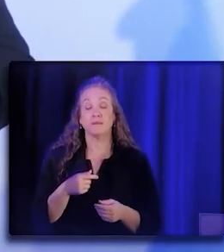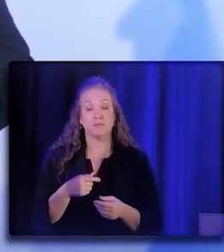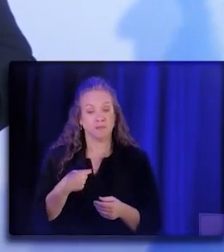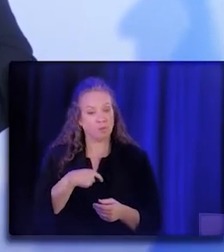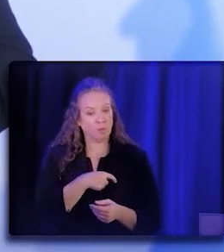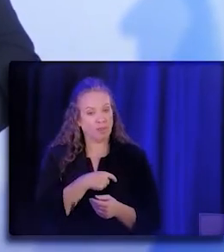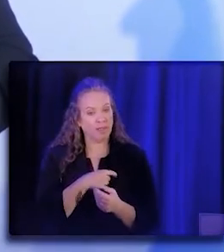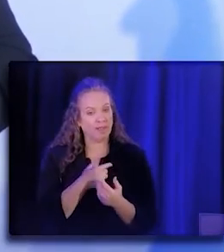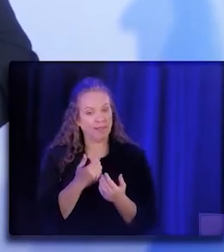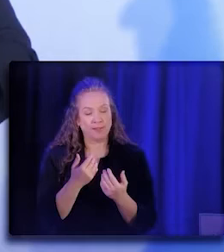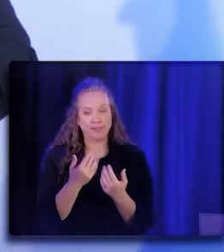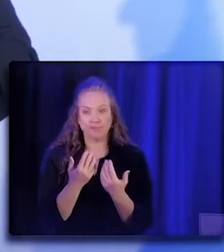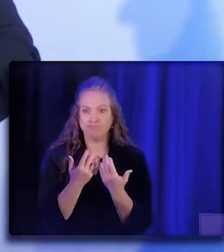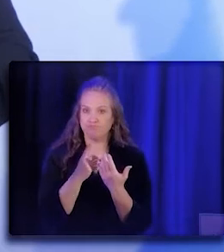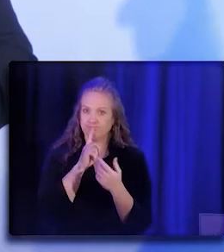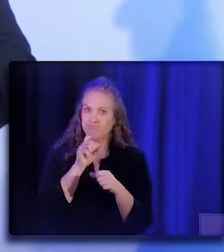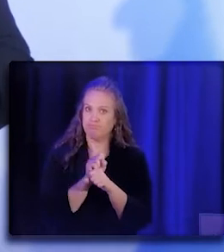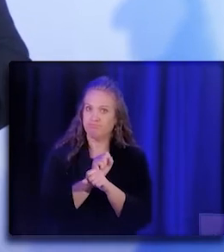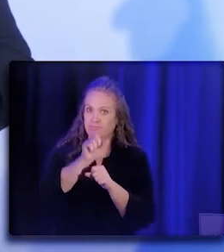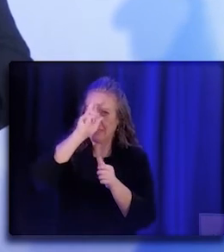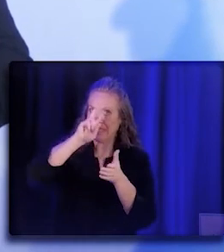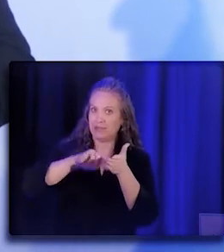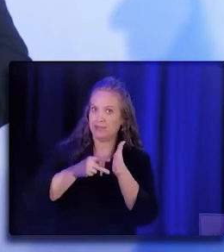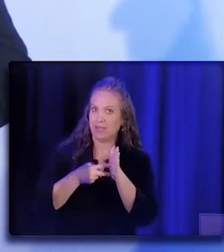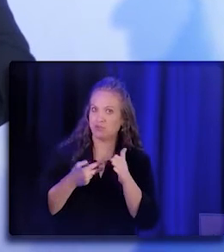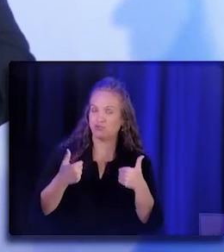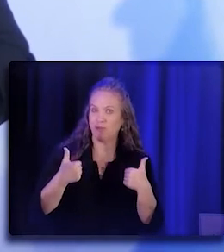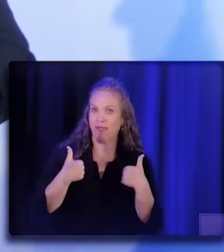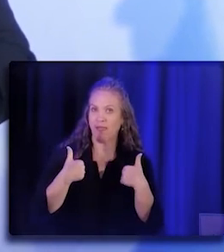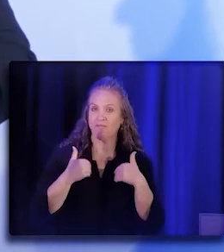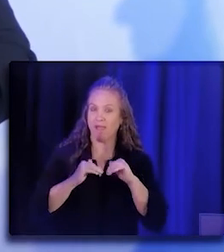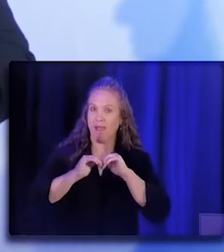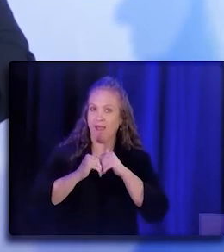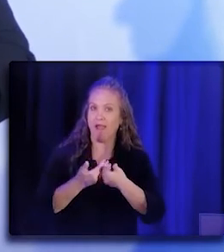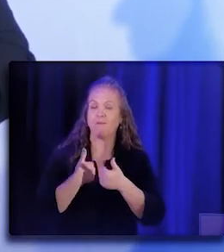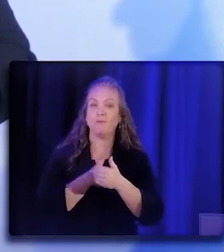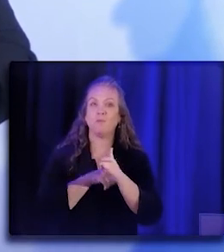in how we're crafting the training and the certificate